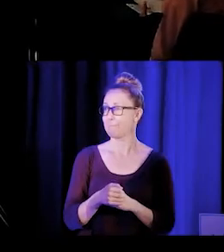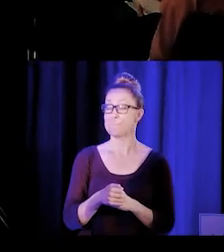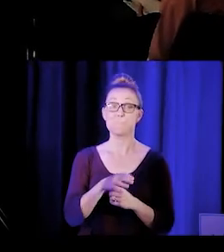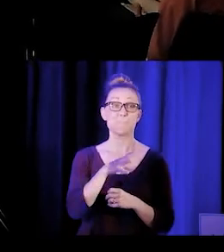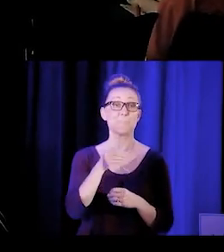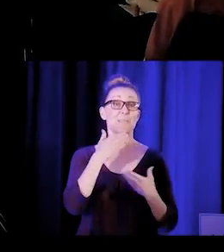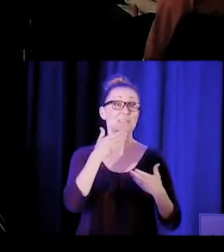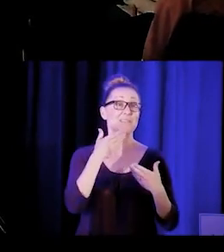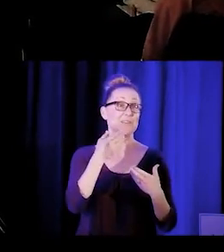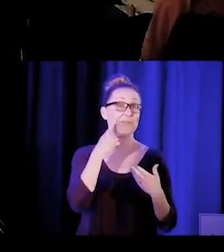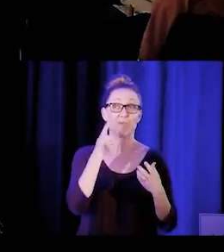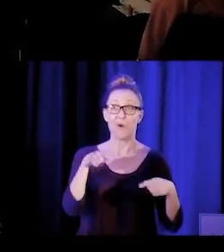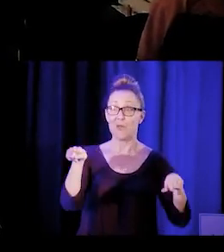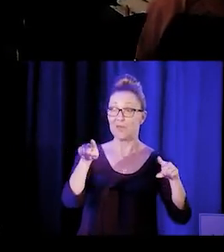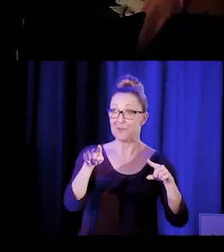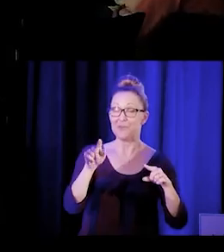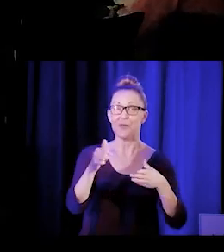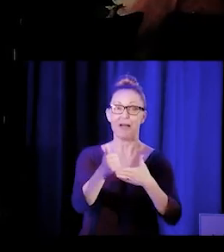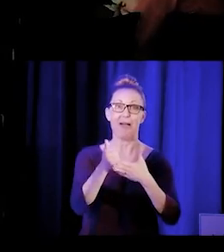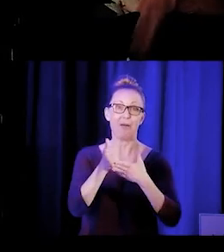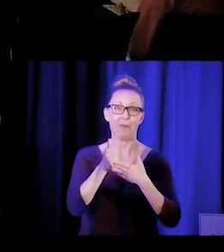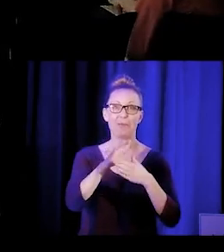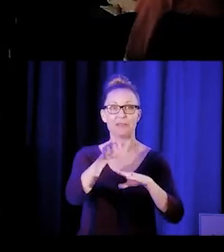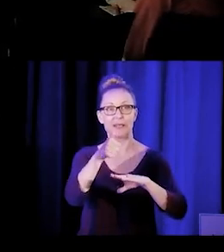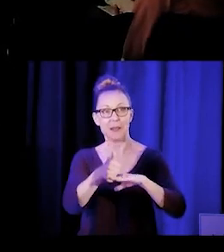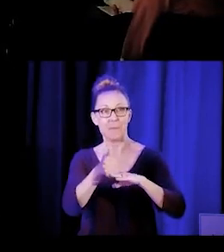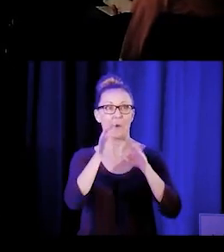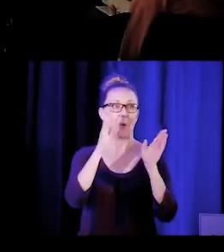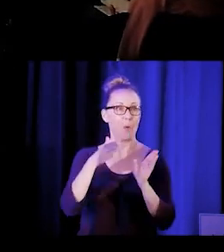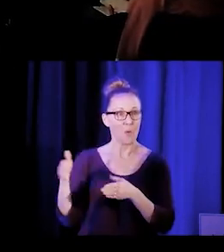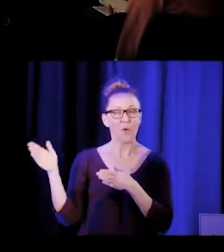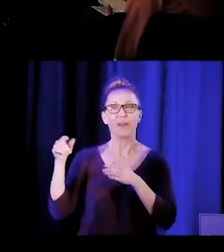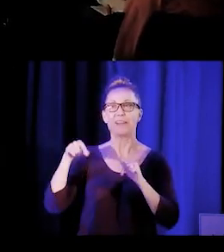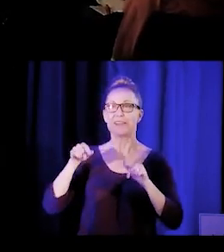And thank you to all the folks who helped to organize this fabulous event.